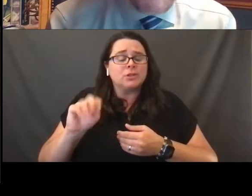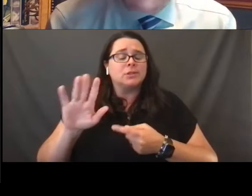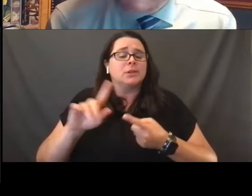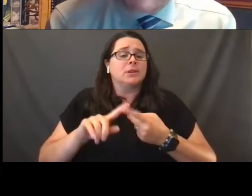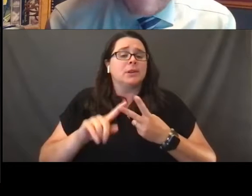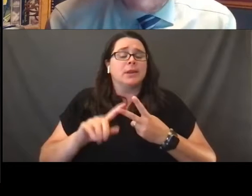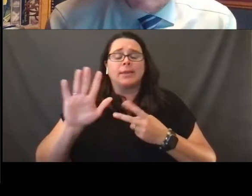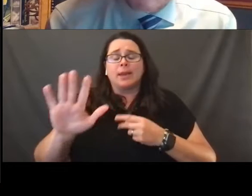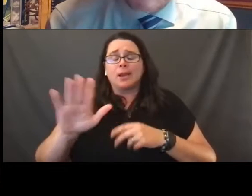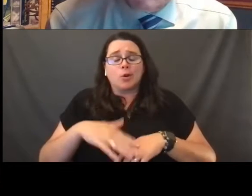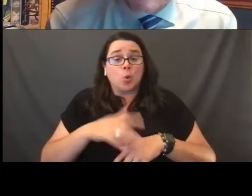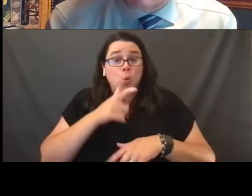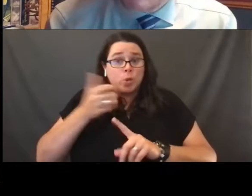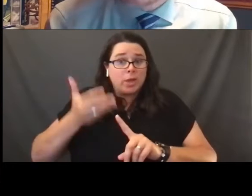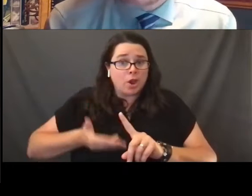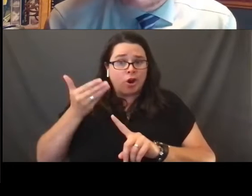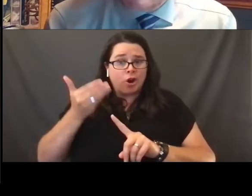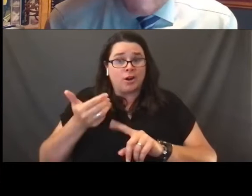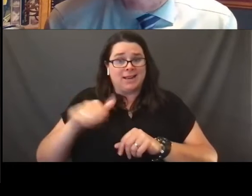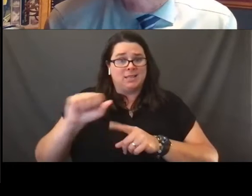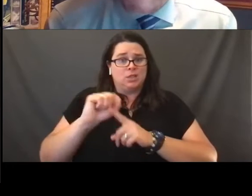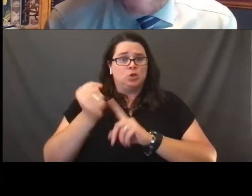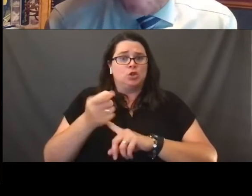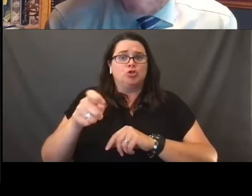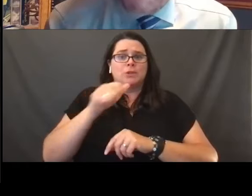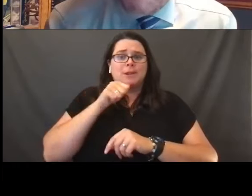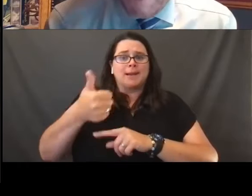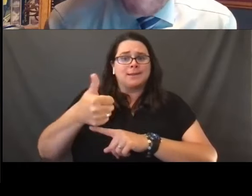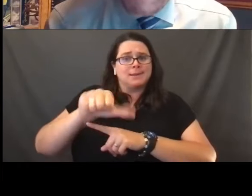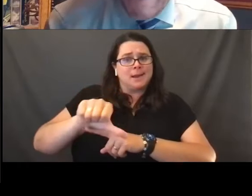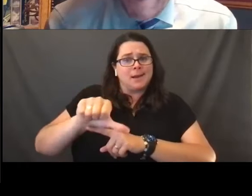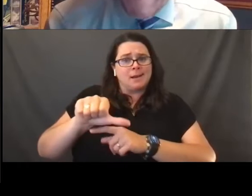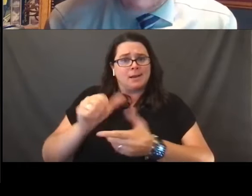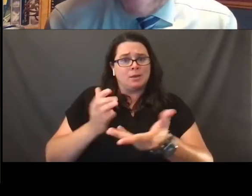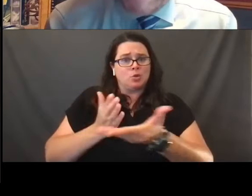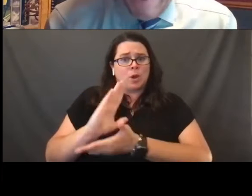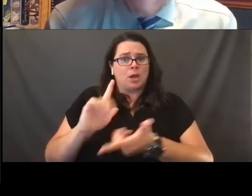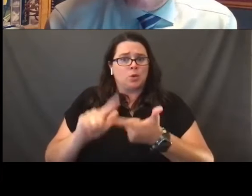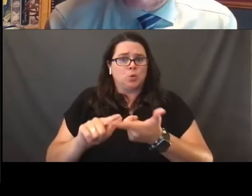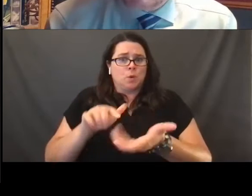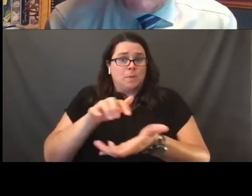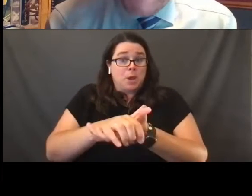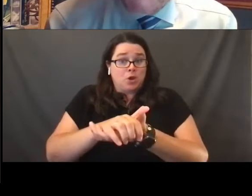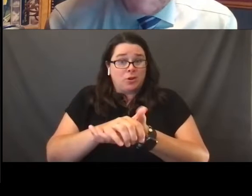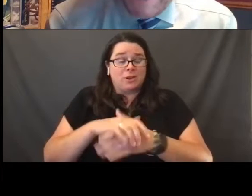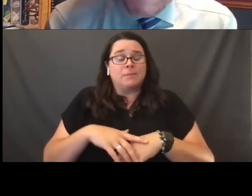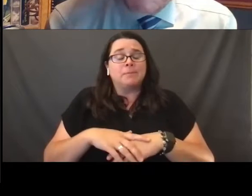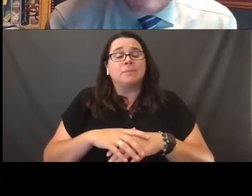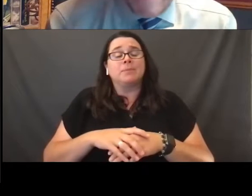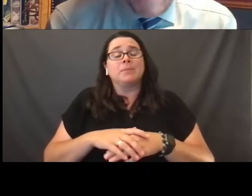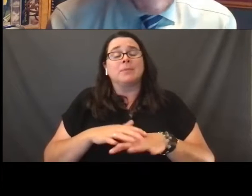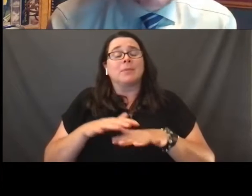and in any circumstance should deny the right of people to marry. And again, after a lot of litigation